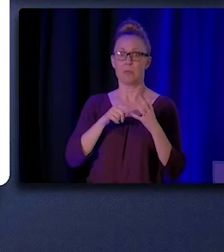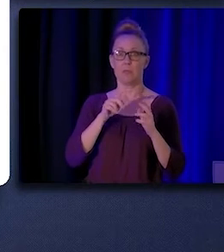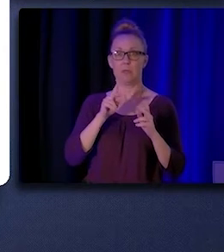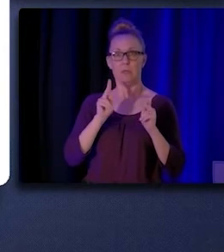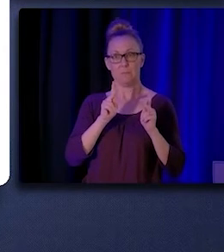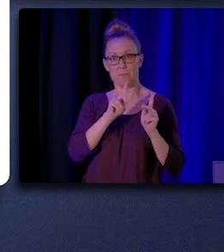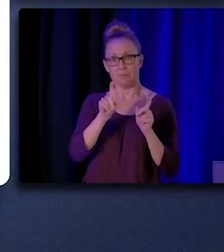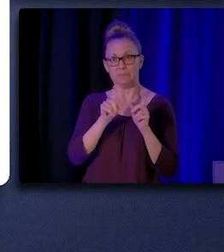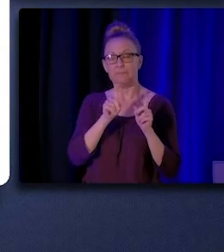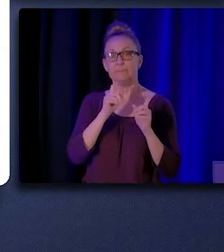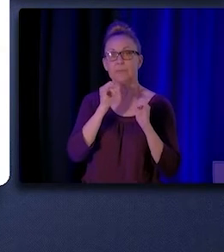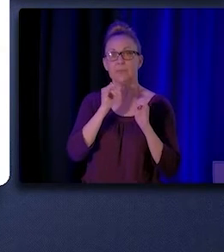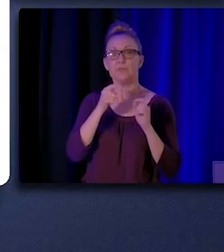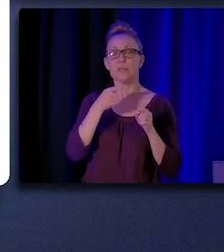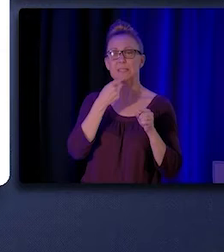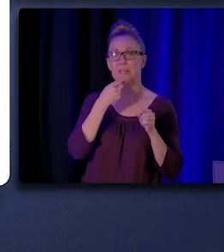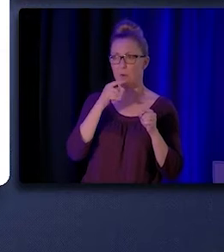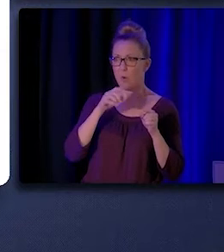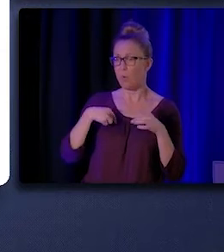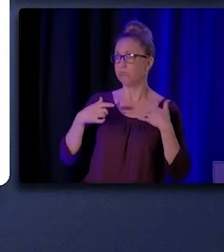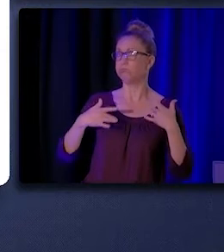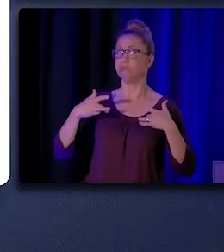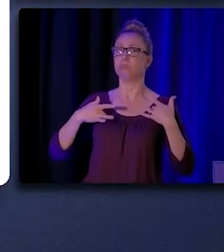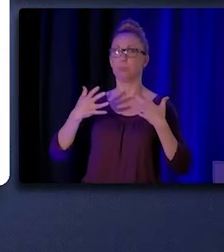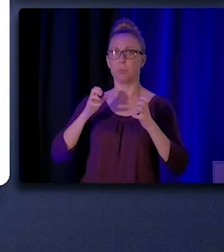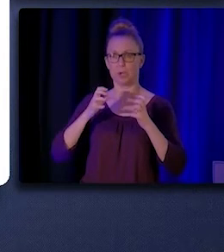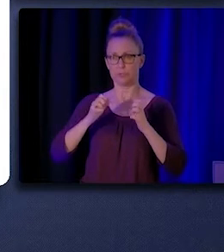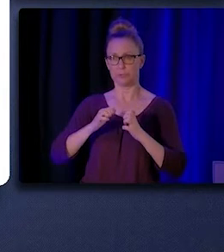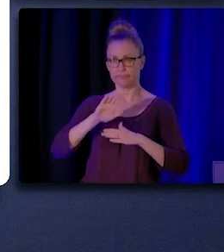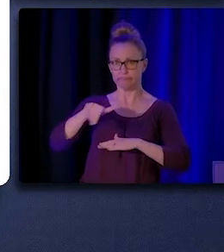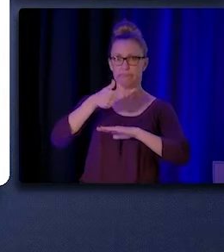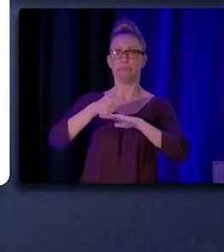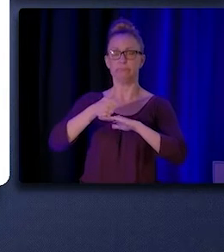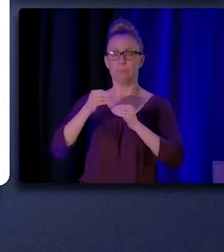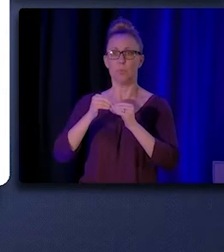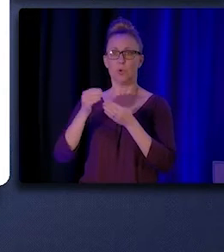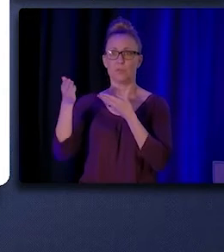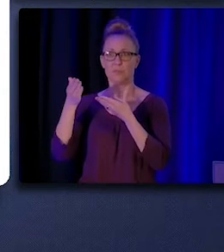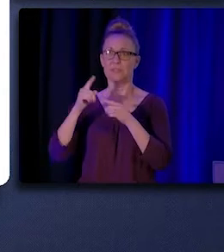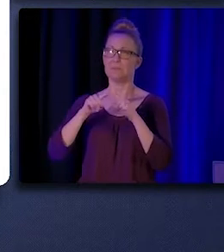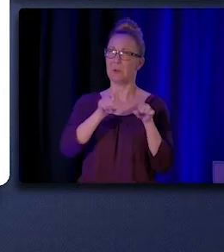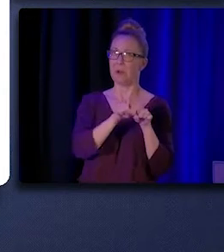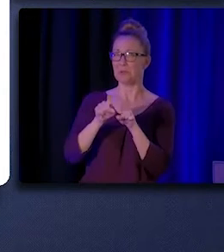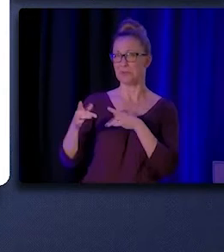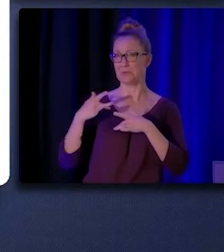about new mechanisms to bill for CHW/P services, but also some concern about implementation.